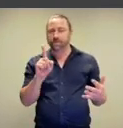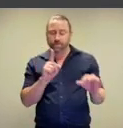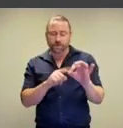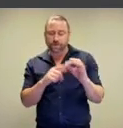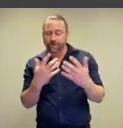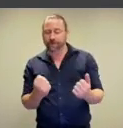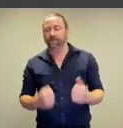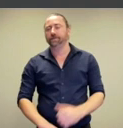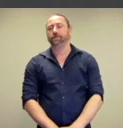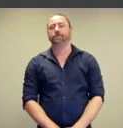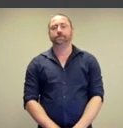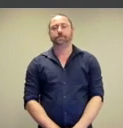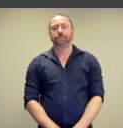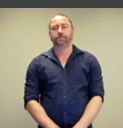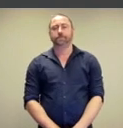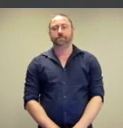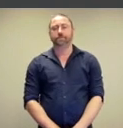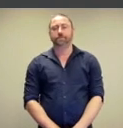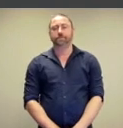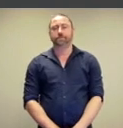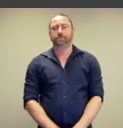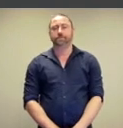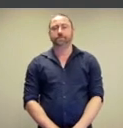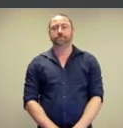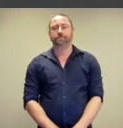Okay, let me have a little look.